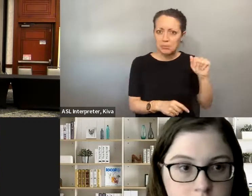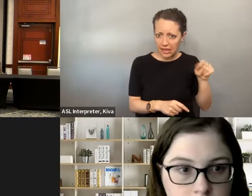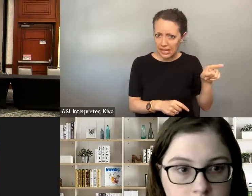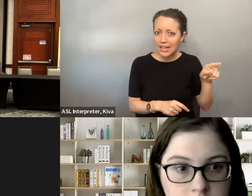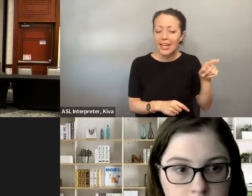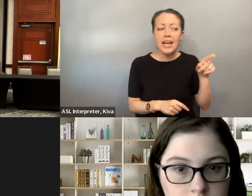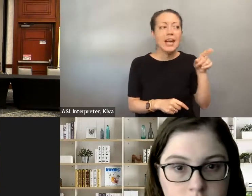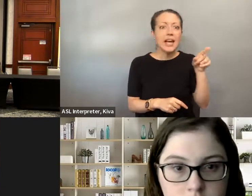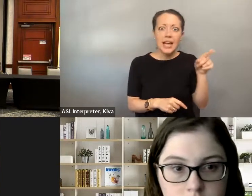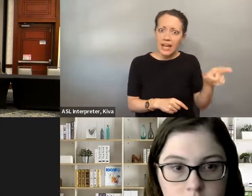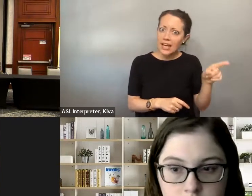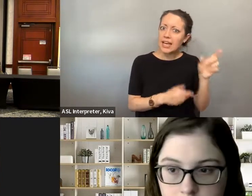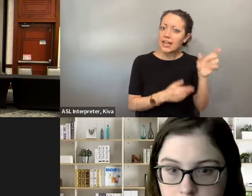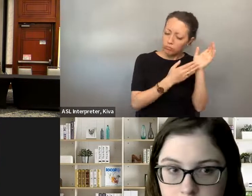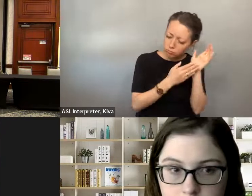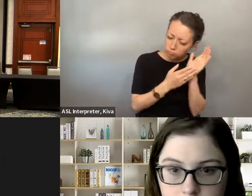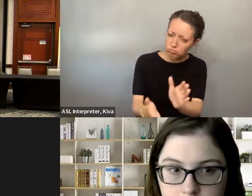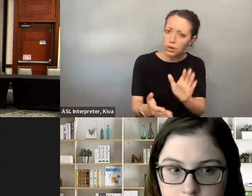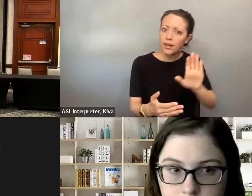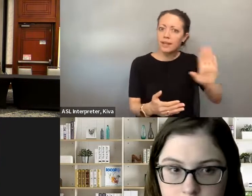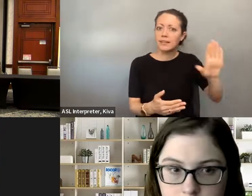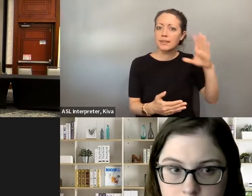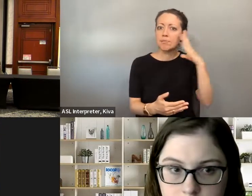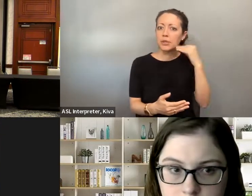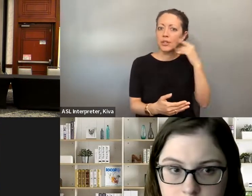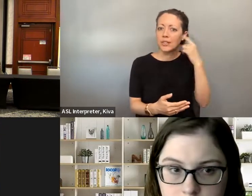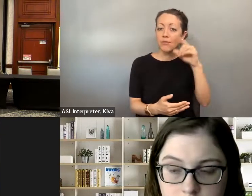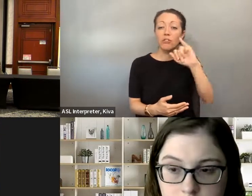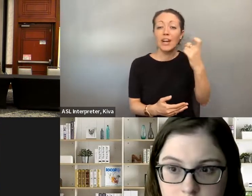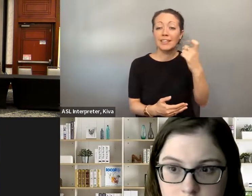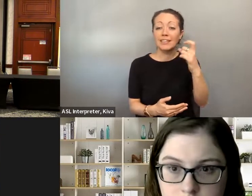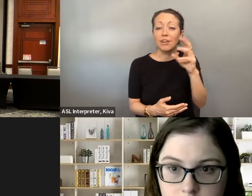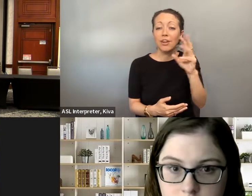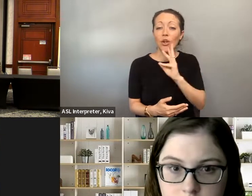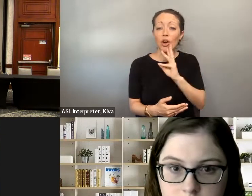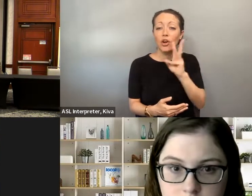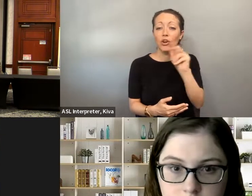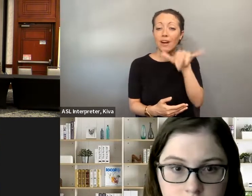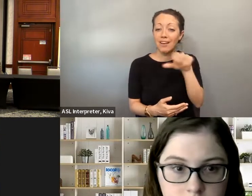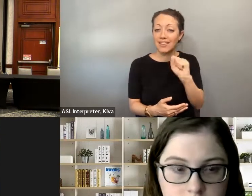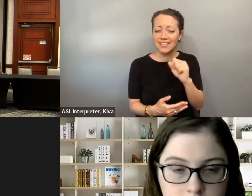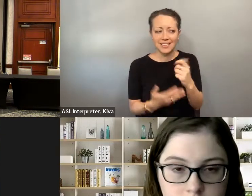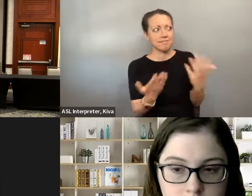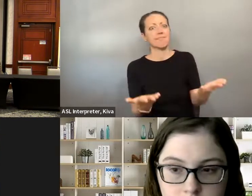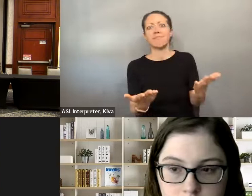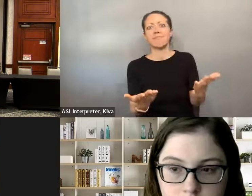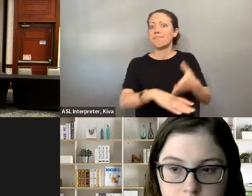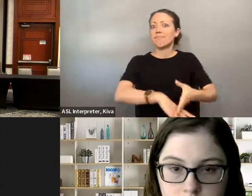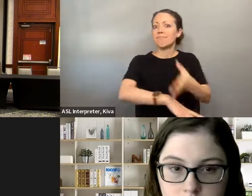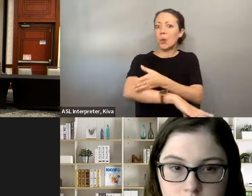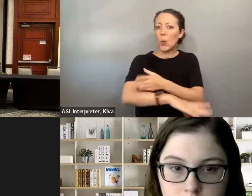buddy of mine who's on the waterways commission, you know , and because he's on there and he has a disability, he's You can go on your city's website, and you can look, You know I have a buddy of mine who's on the waterways, Commission, you know, and because he's on there and he has disability he's been able to bring that disability aspect to our Jacksonville, waterways and you